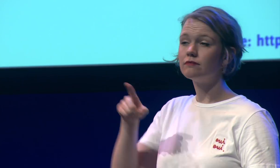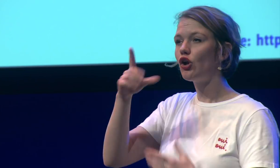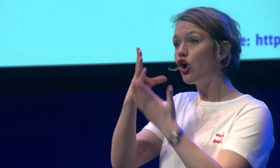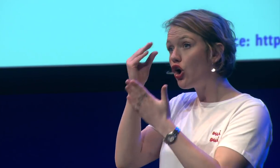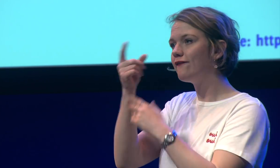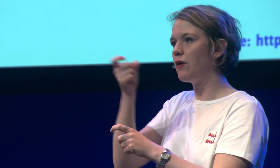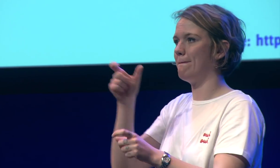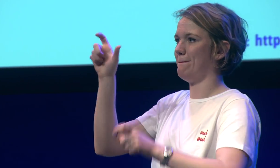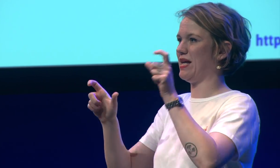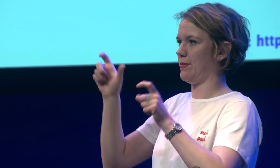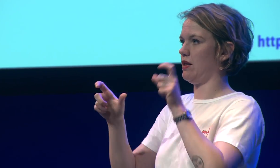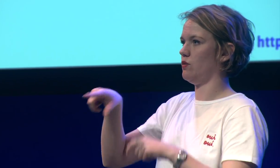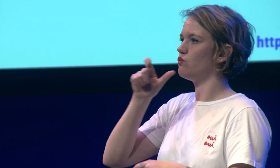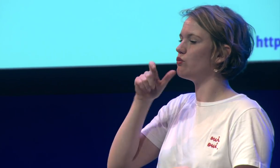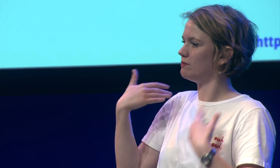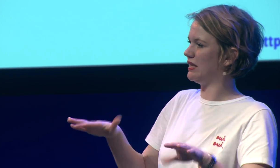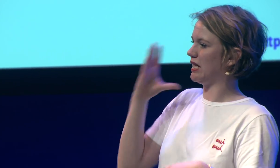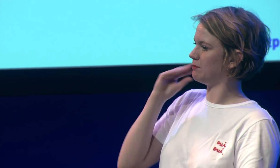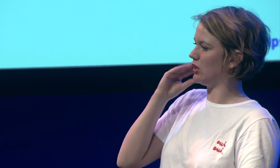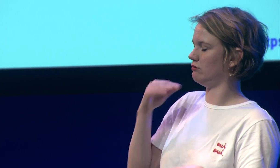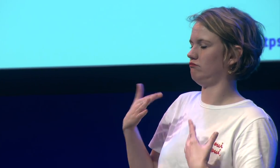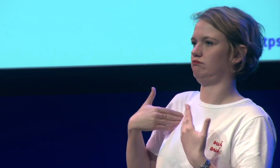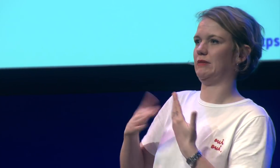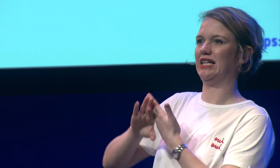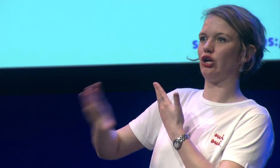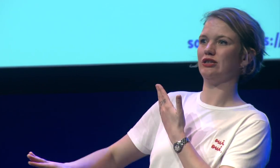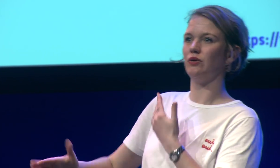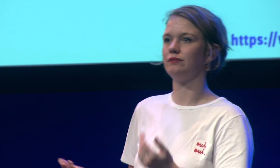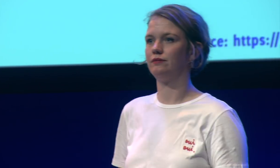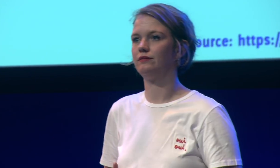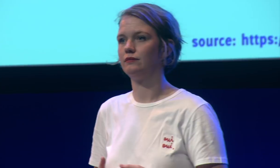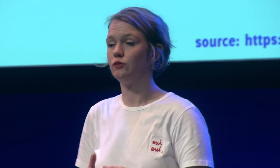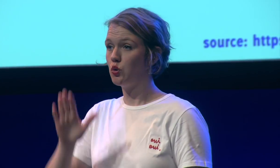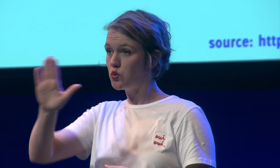adaptations work those are the keys to new and exclusive design and seek out